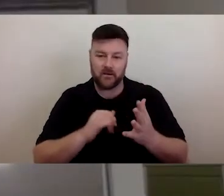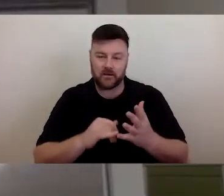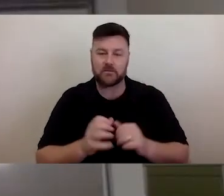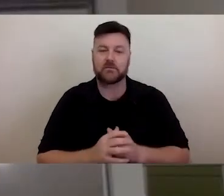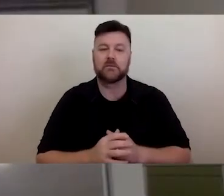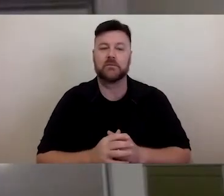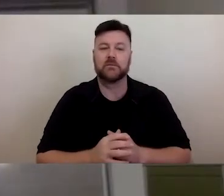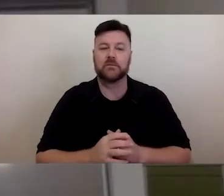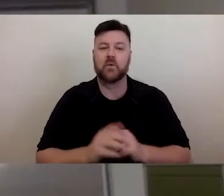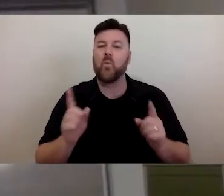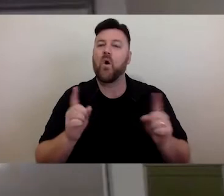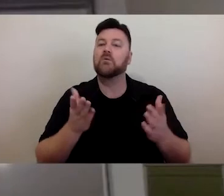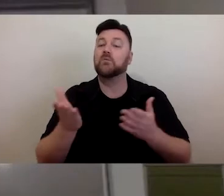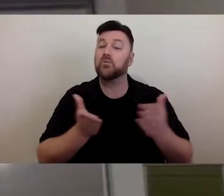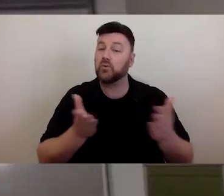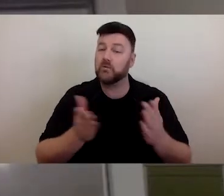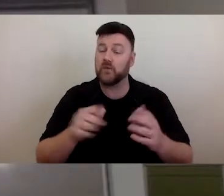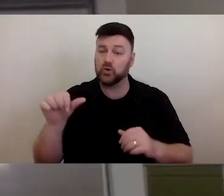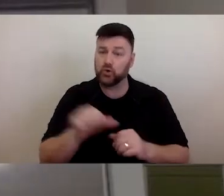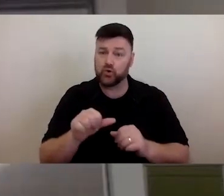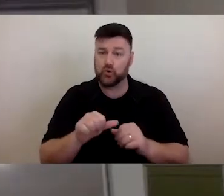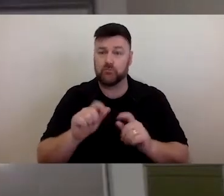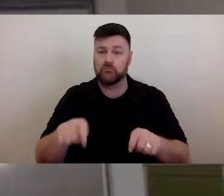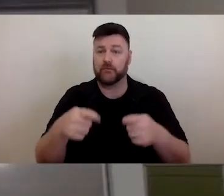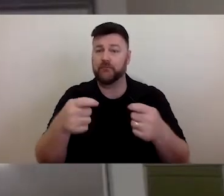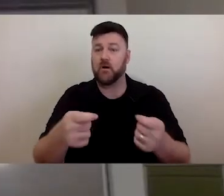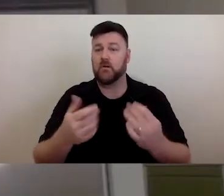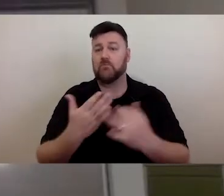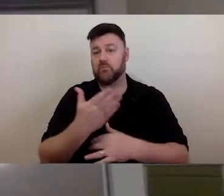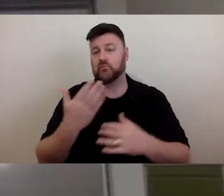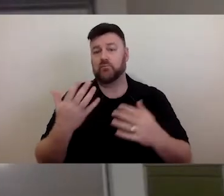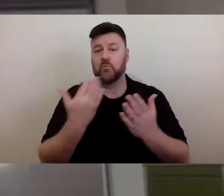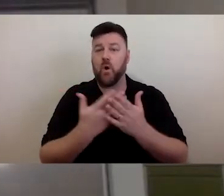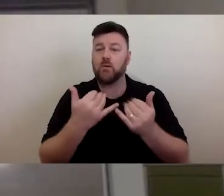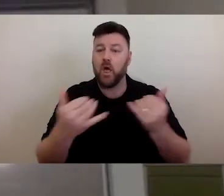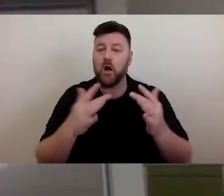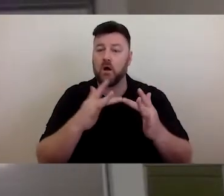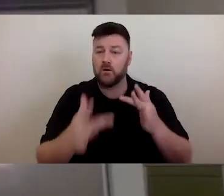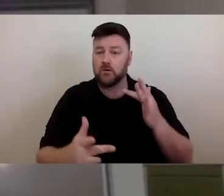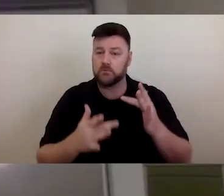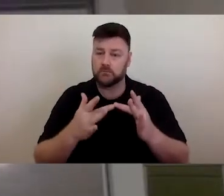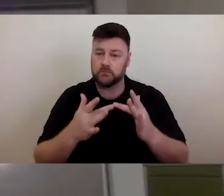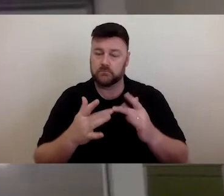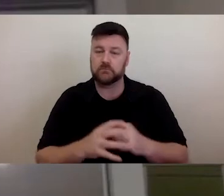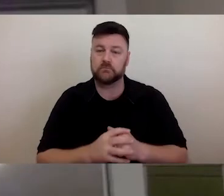should be made online when we get into the online space. Then finally,